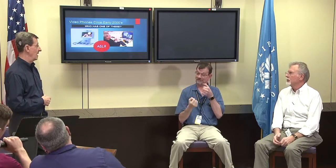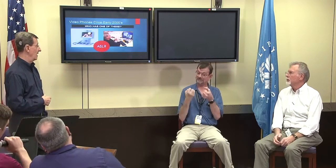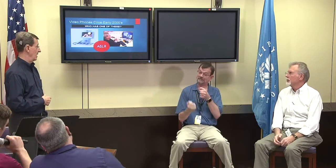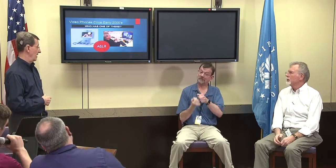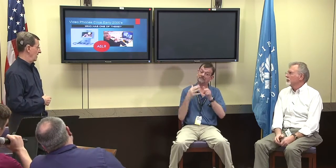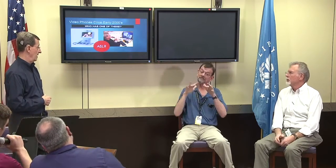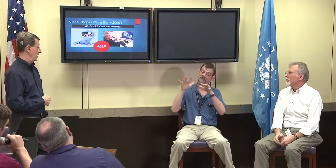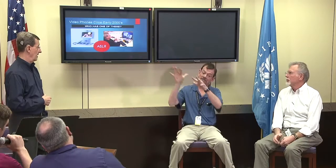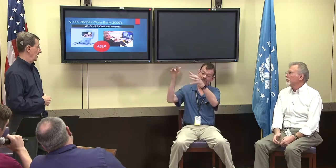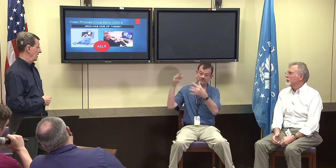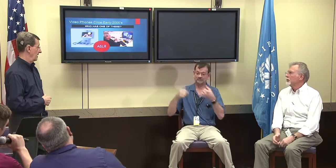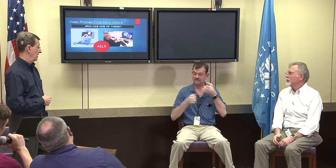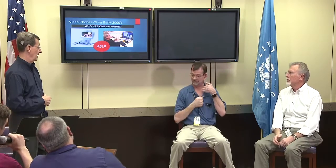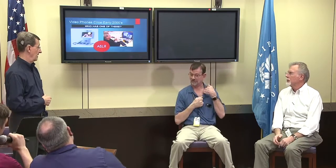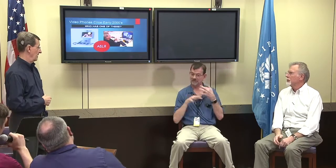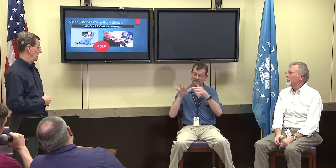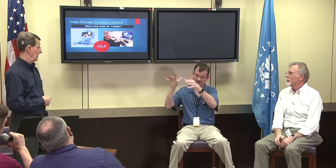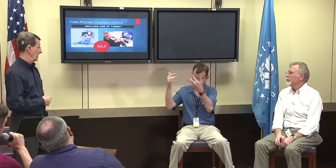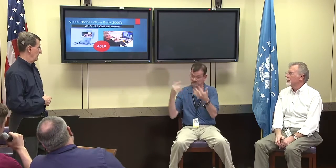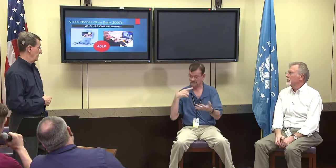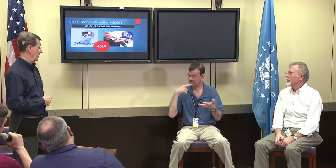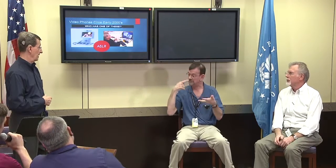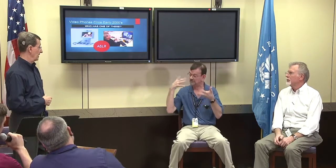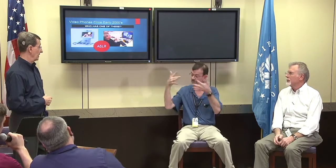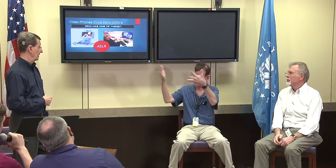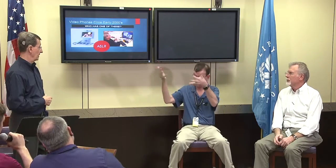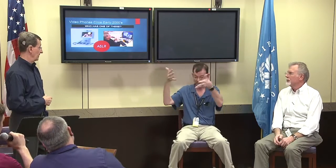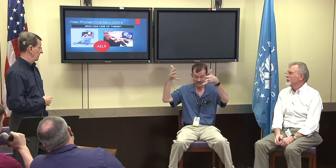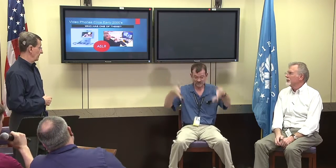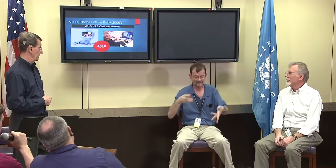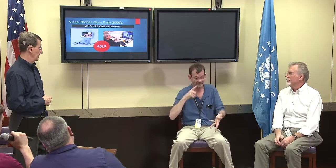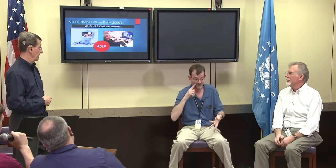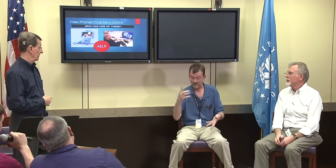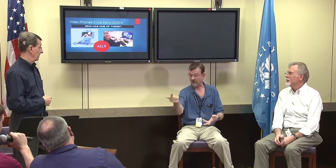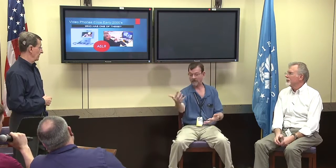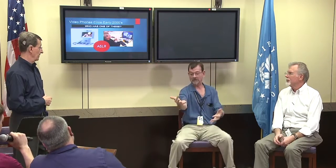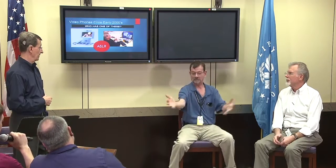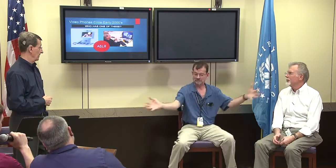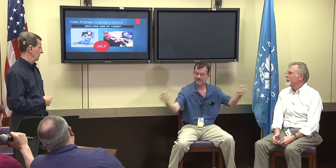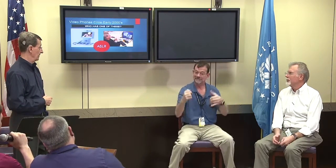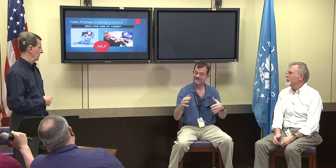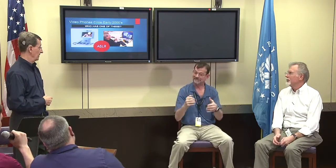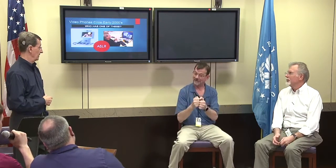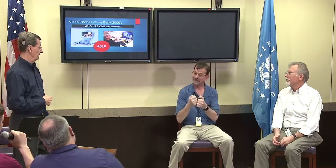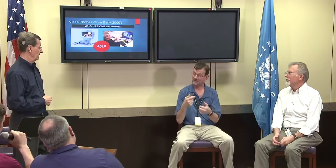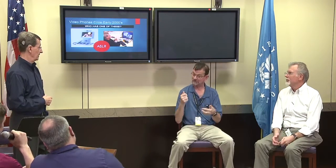I know before like in World War II there were, everybody went off